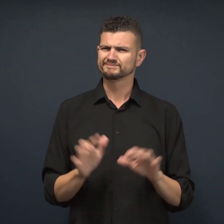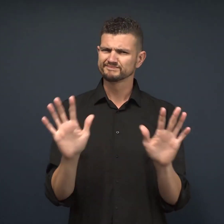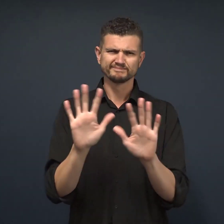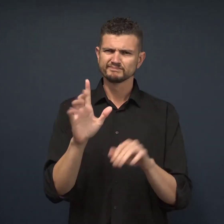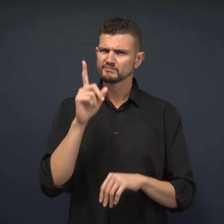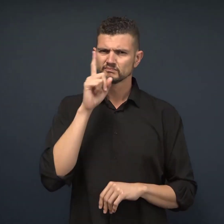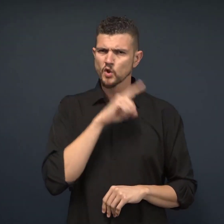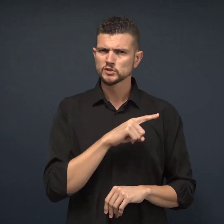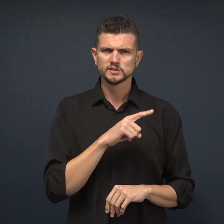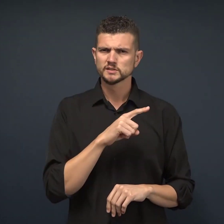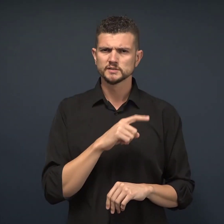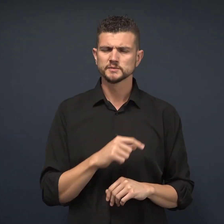This is false.